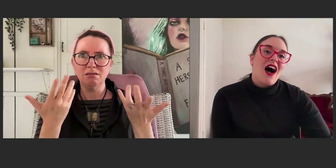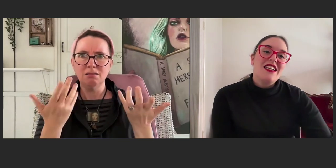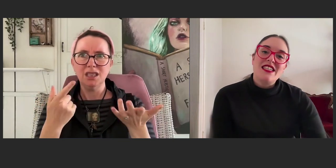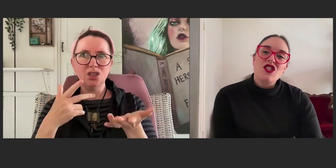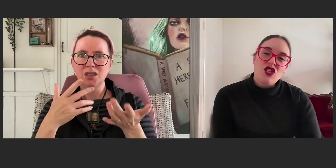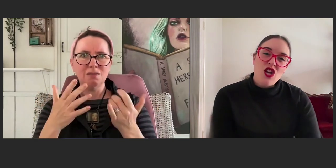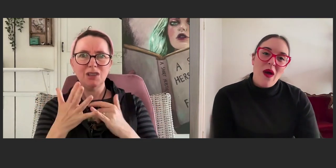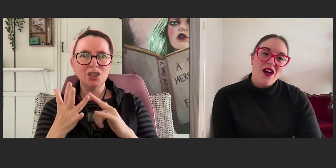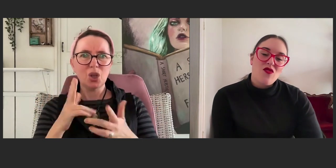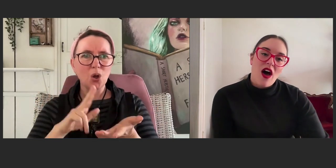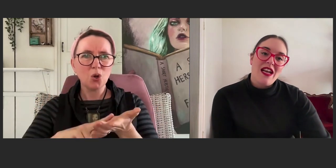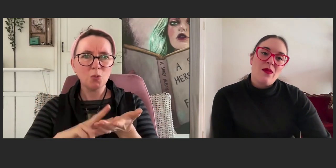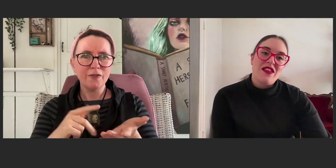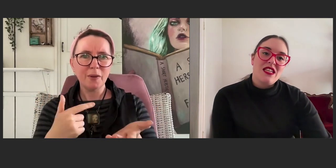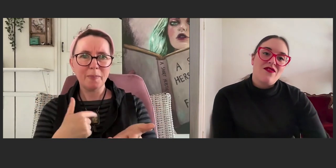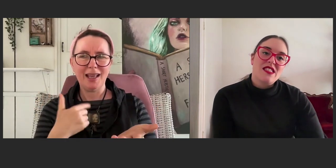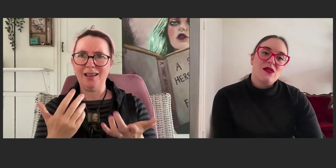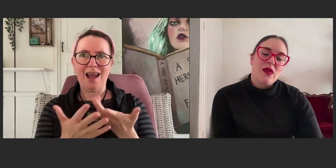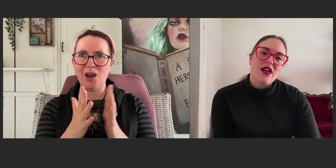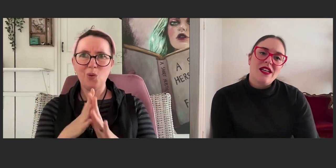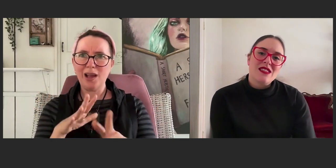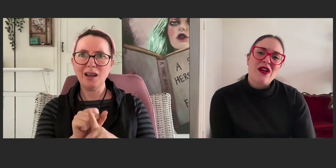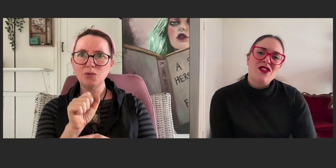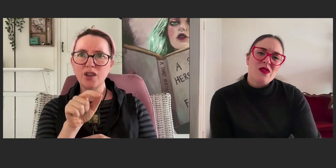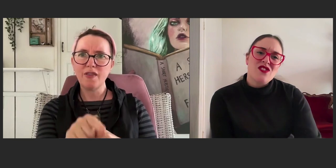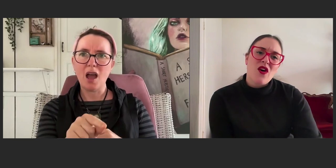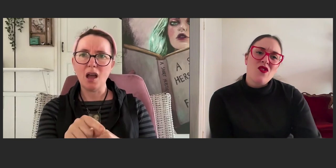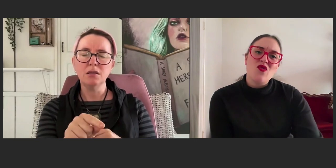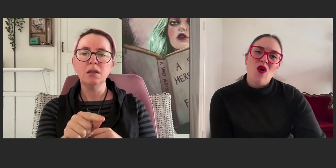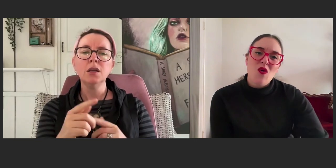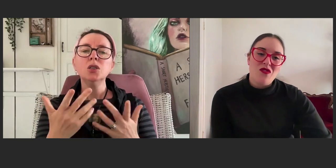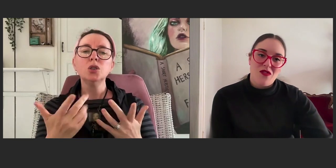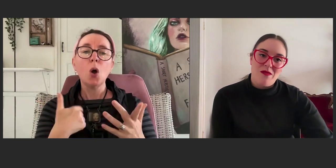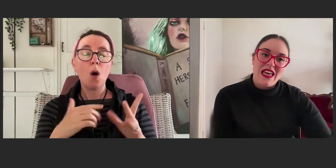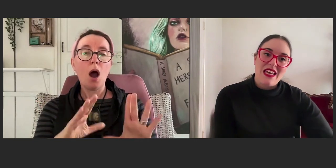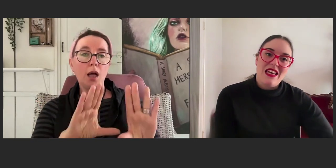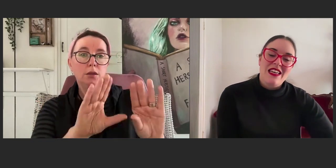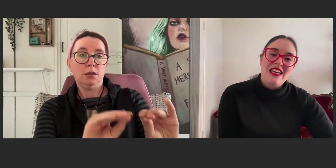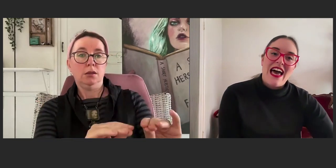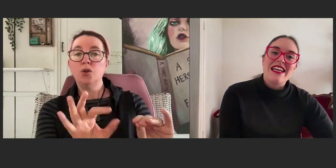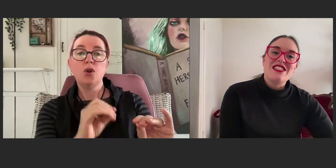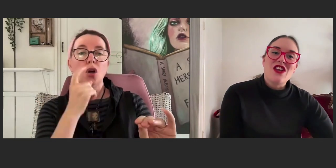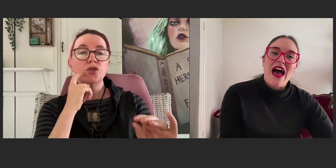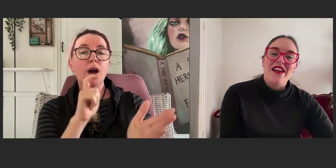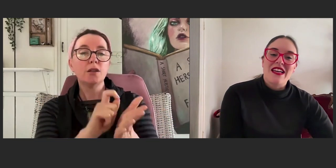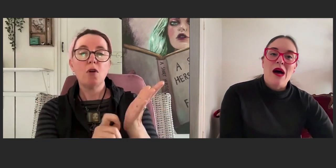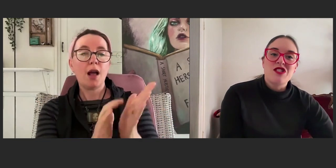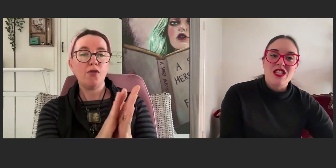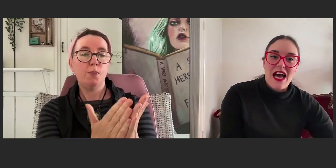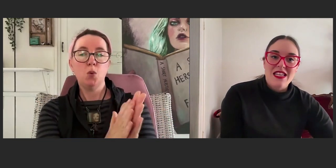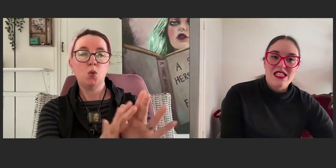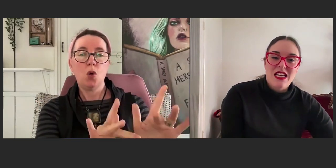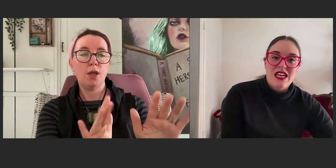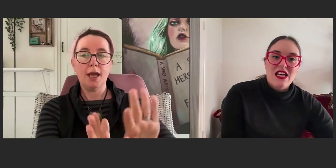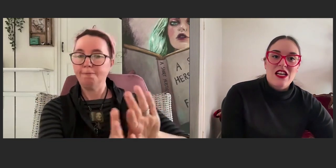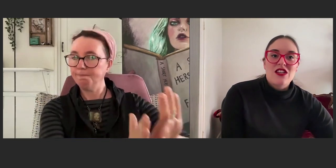I didn't know how to write about the deaf experience, because it was so normal for me and I didn't know how to capture that.